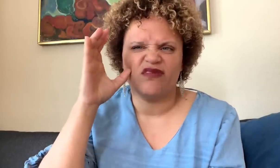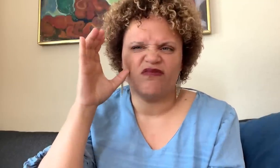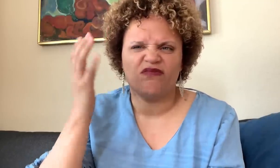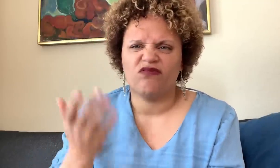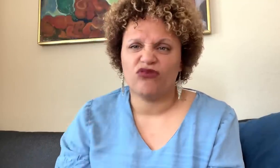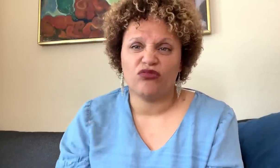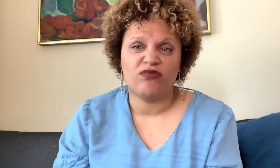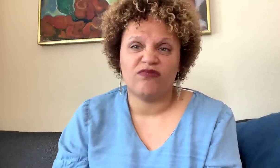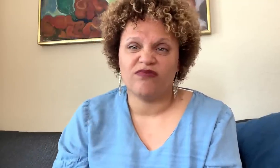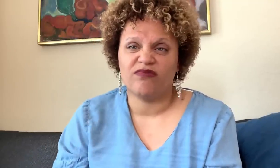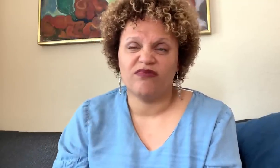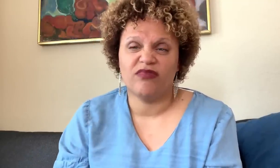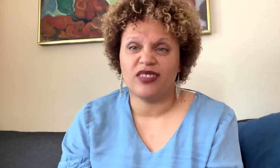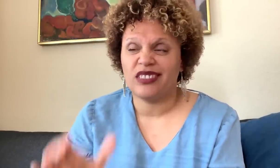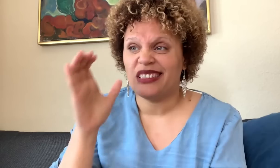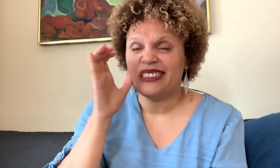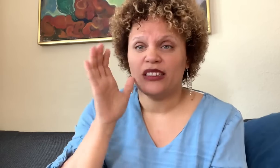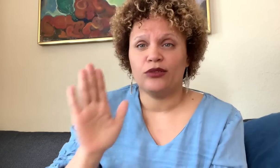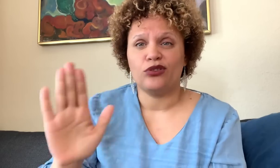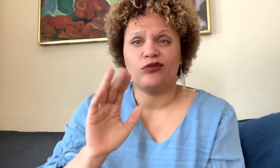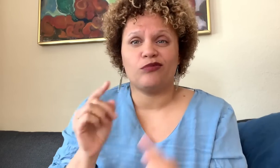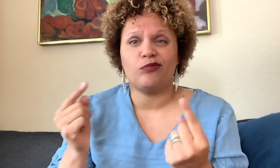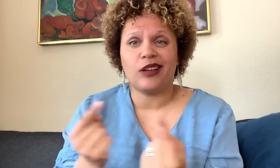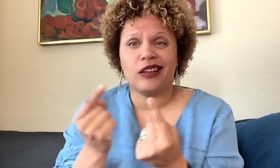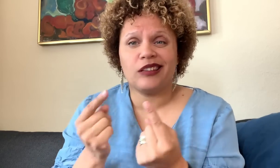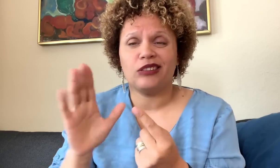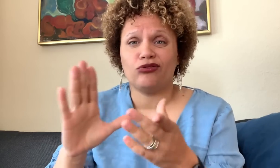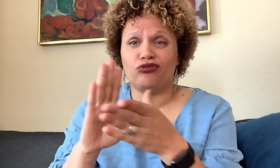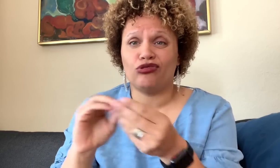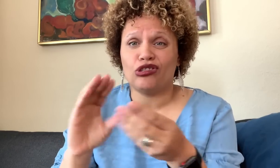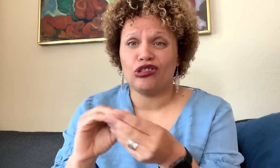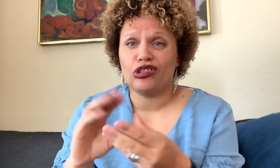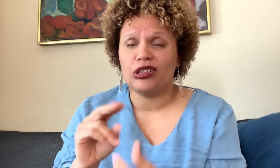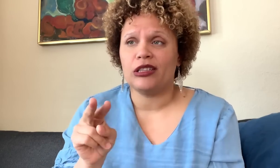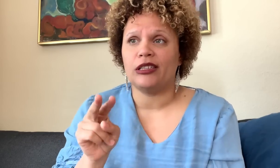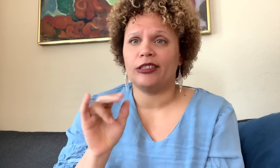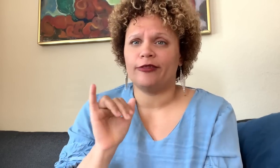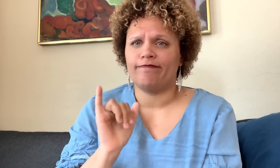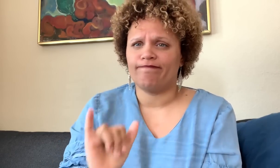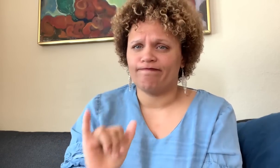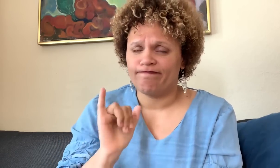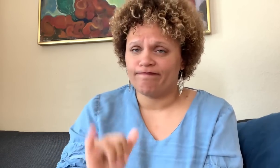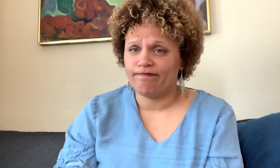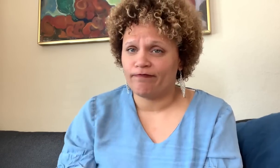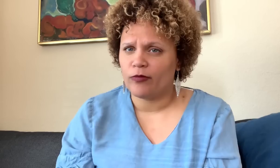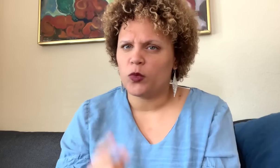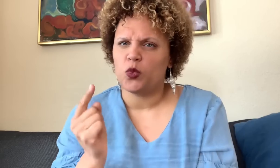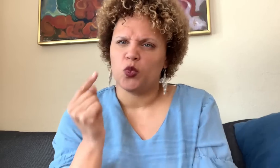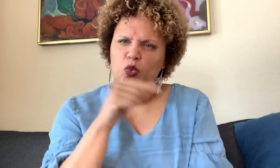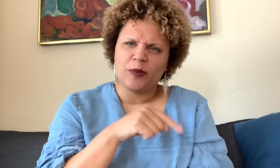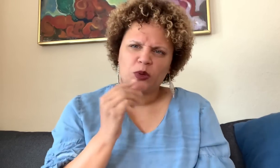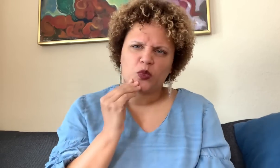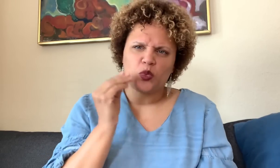First and foremost, listen. Allow the harmed person to share their pain and their stories.